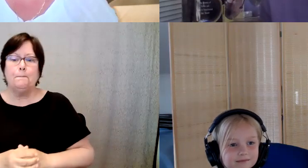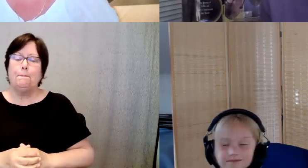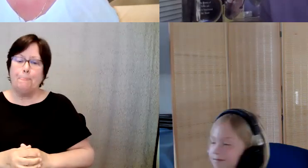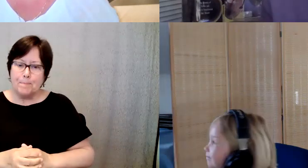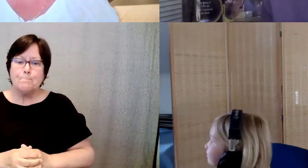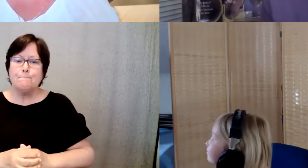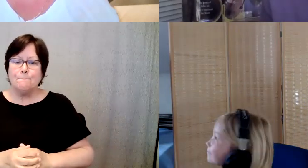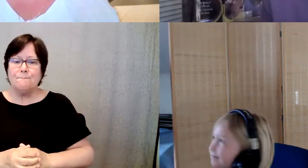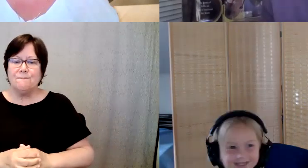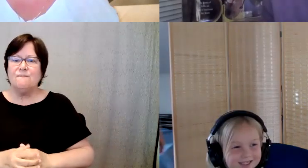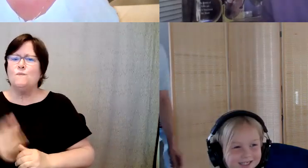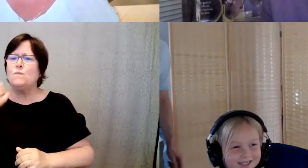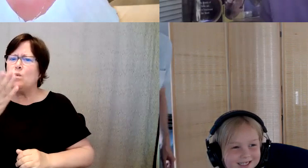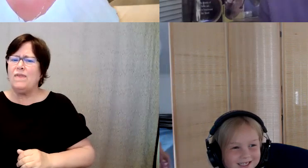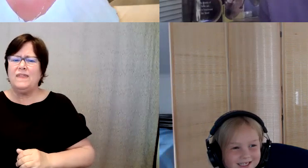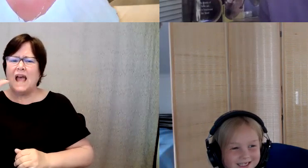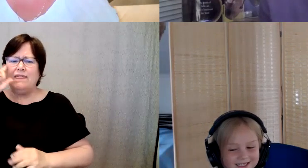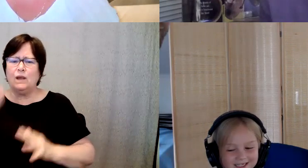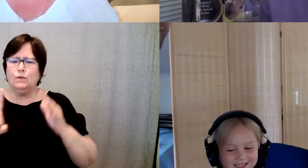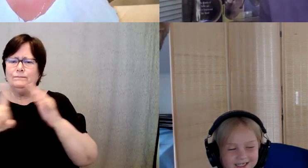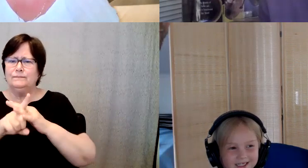of the things that I think will come through during this time that we spend together is.